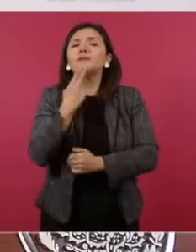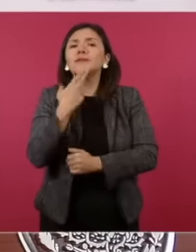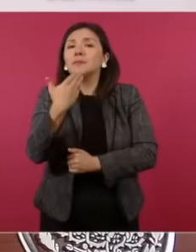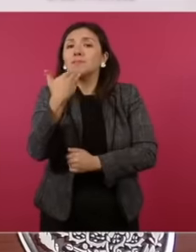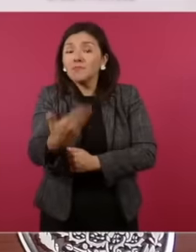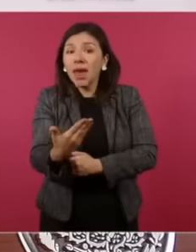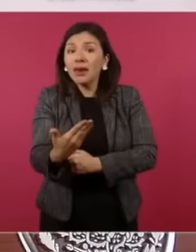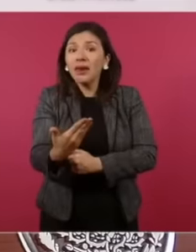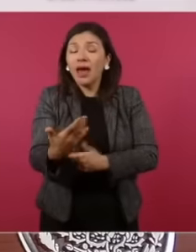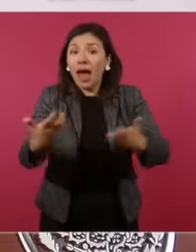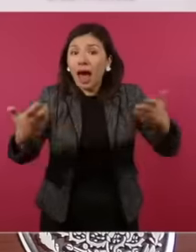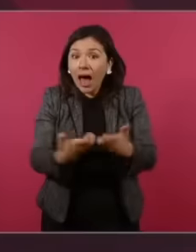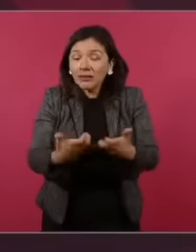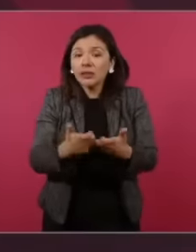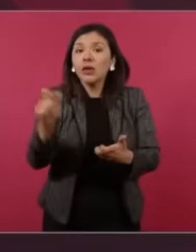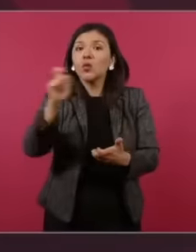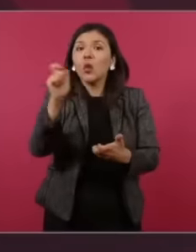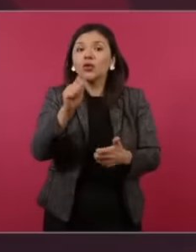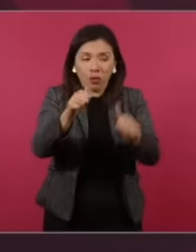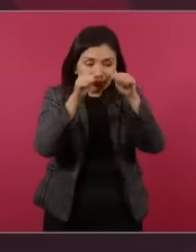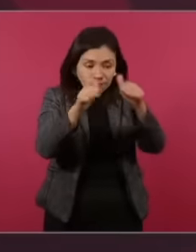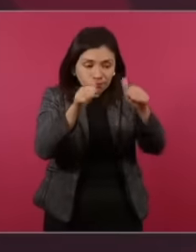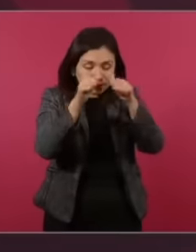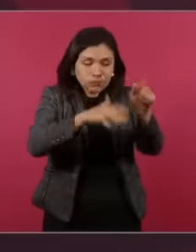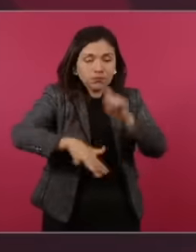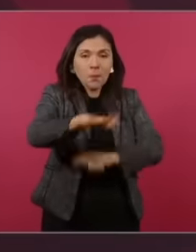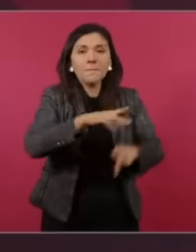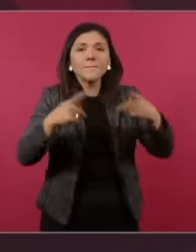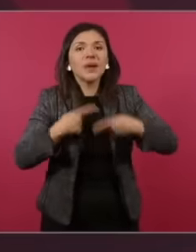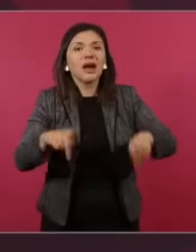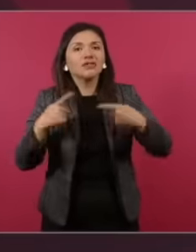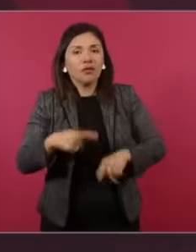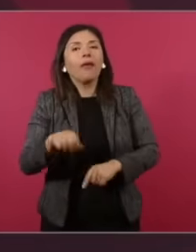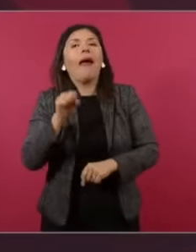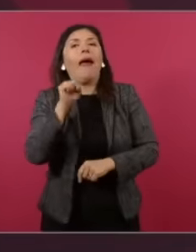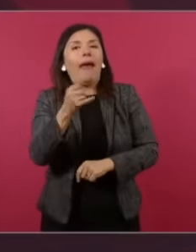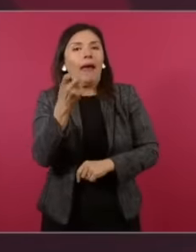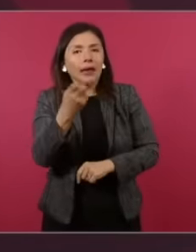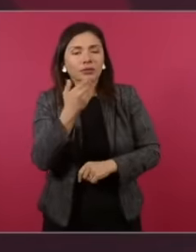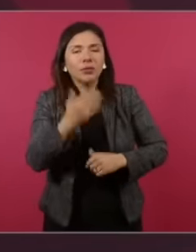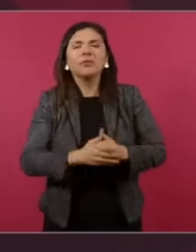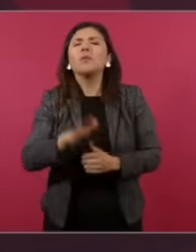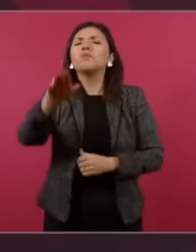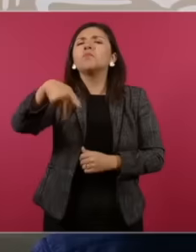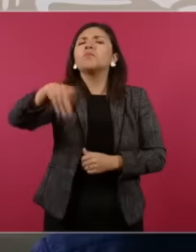virtue when it is put to the test. service the others but for example the fact of throwing the Treasury